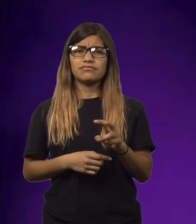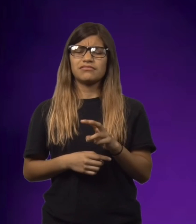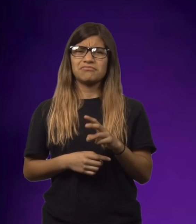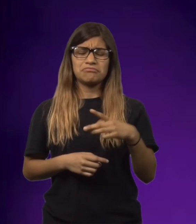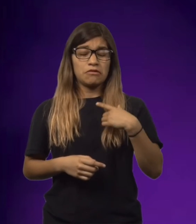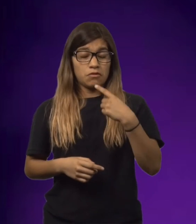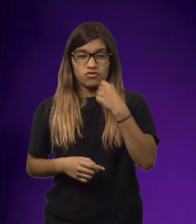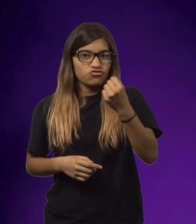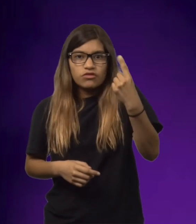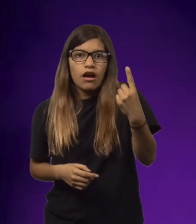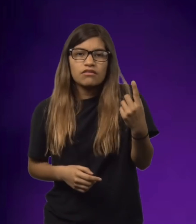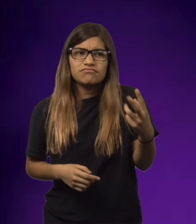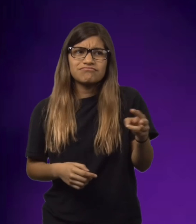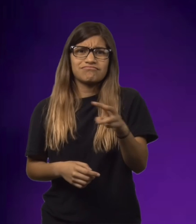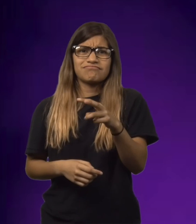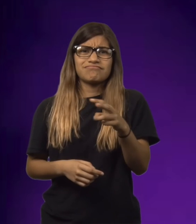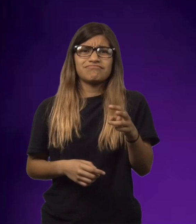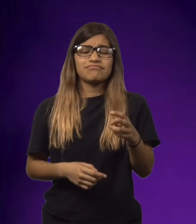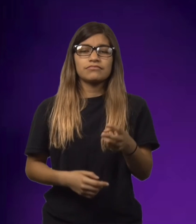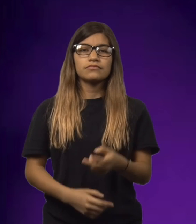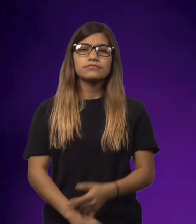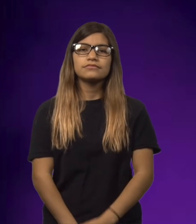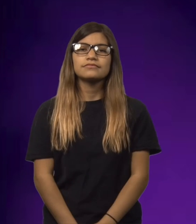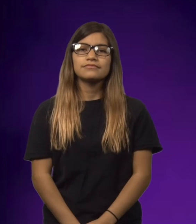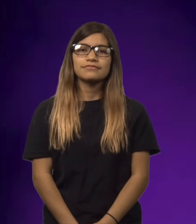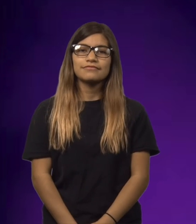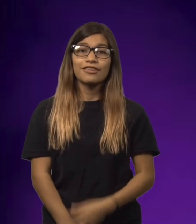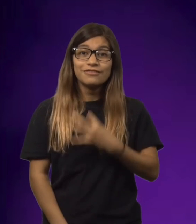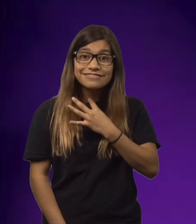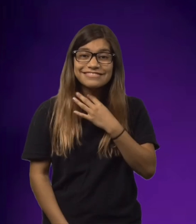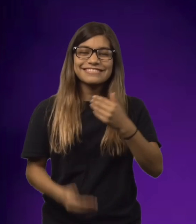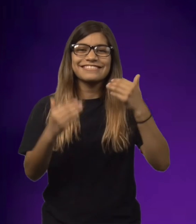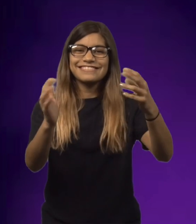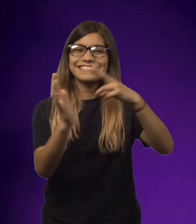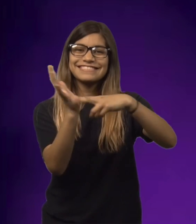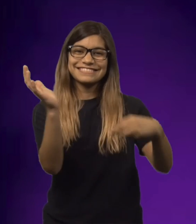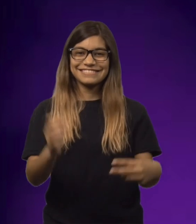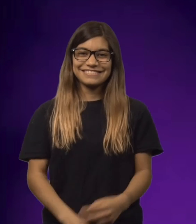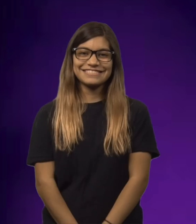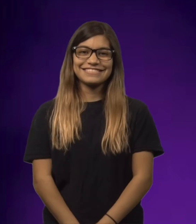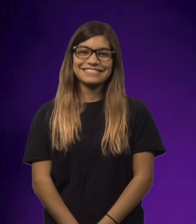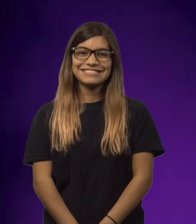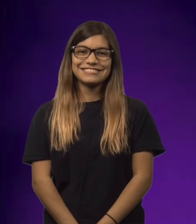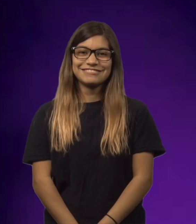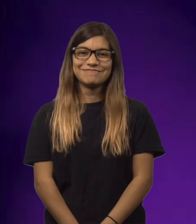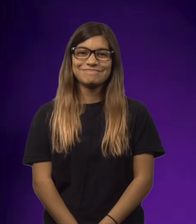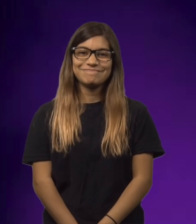Annemarie watched the exchange, she did not understand what was going on. If you're curious, go ahead and read.